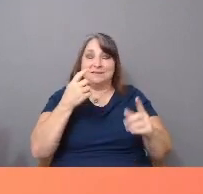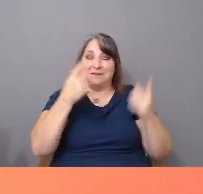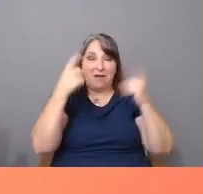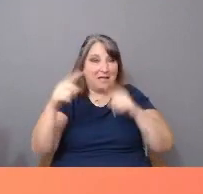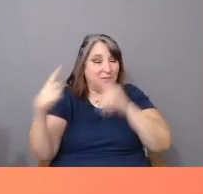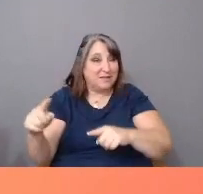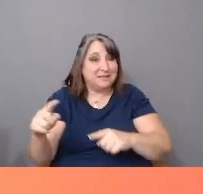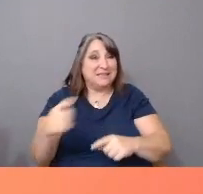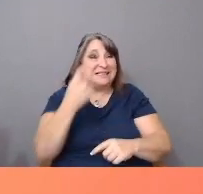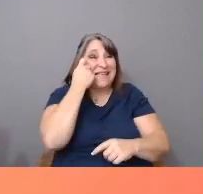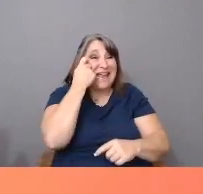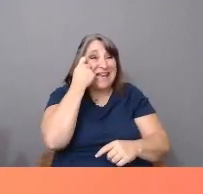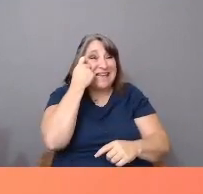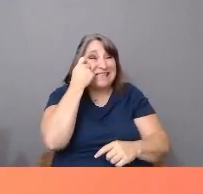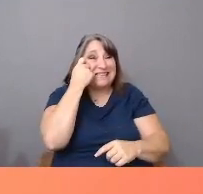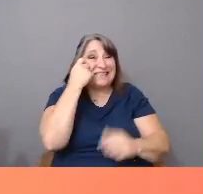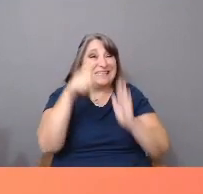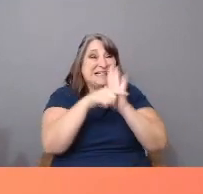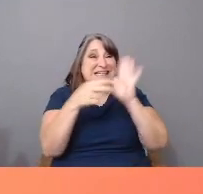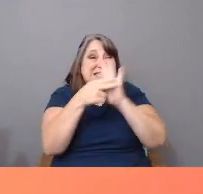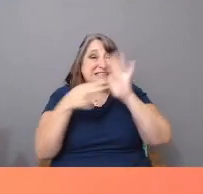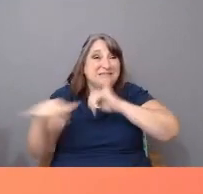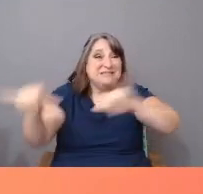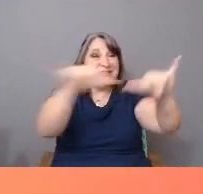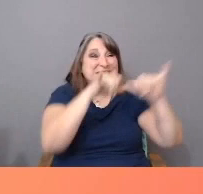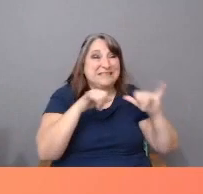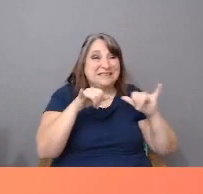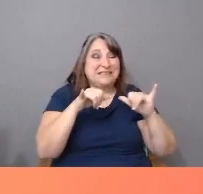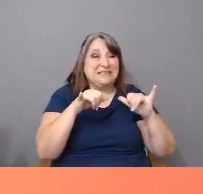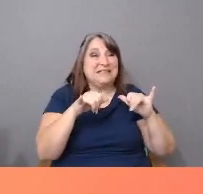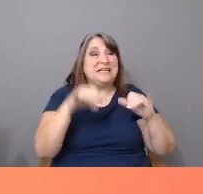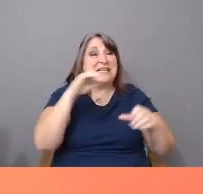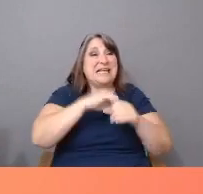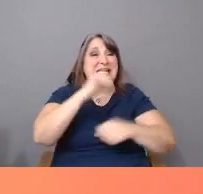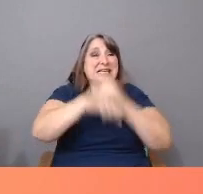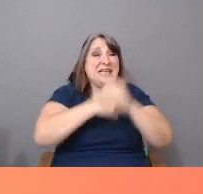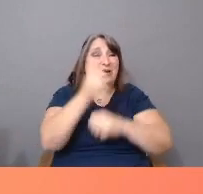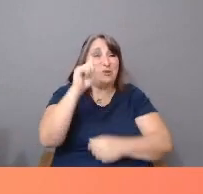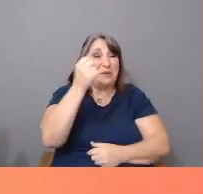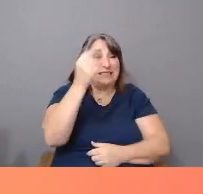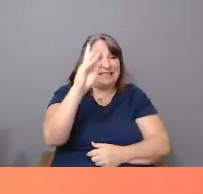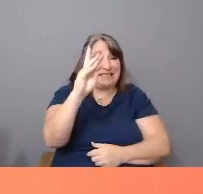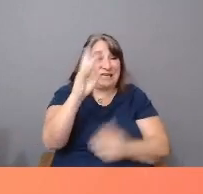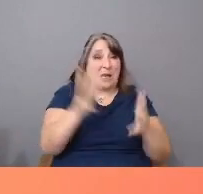the ubiquitous narcotraficante. In 2016, an American presidential candidate